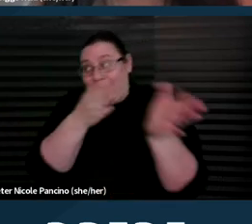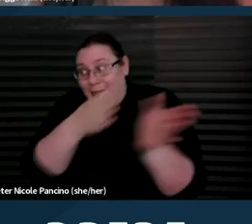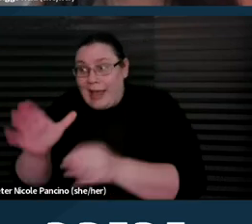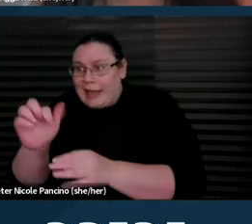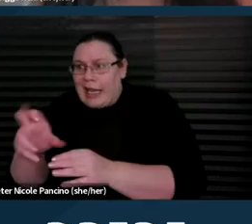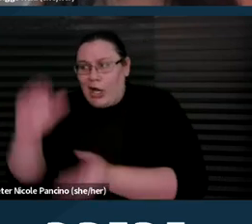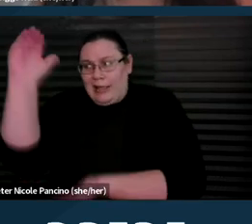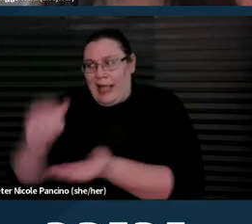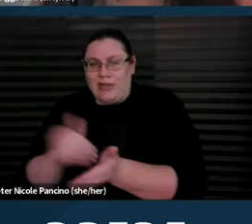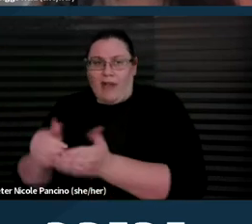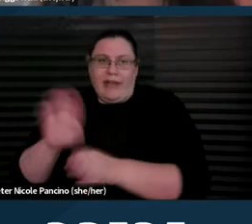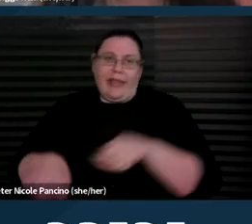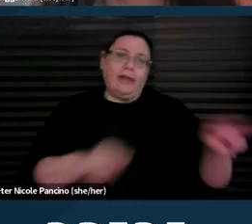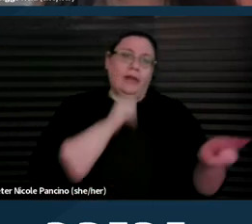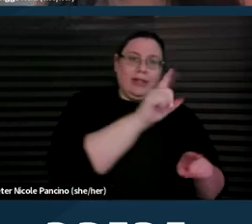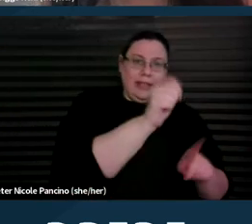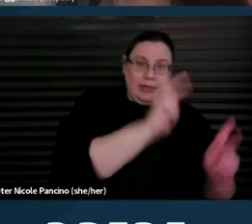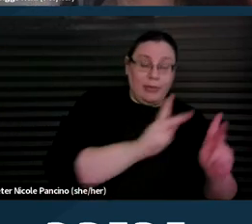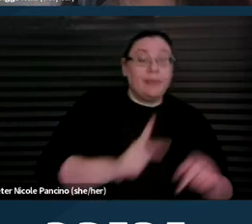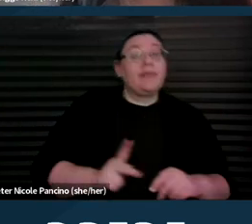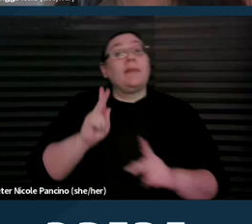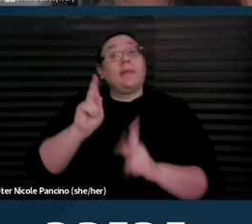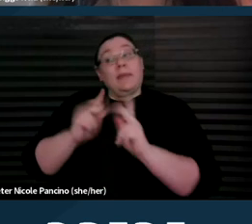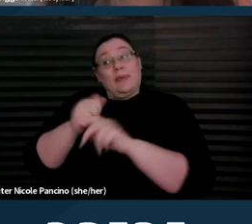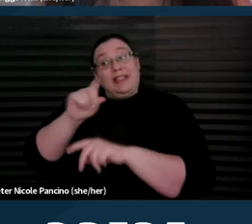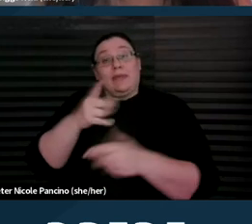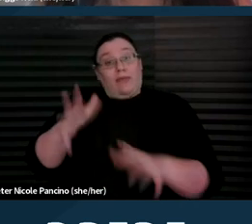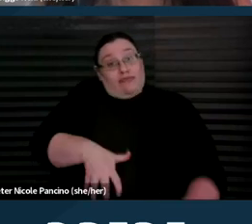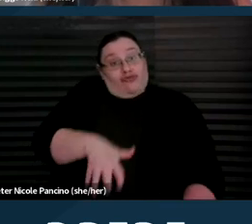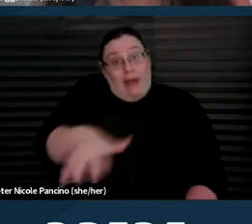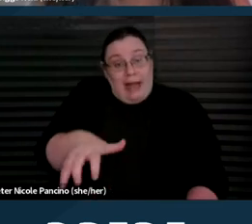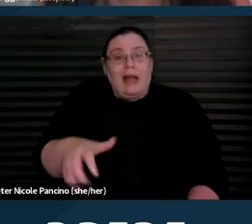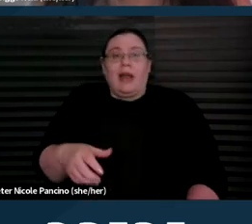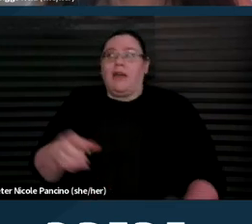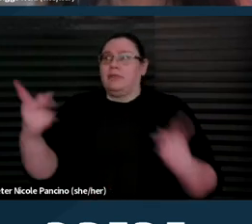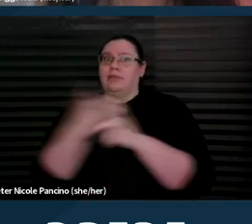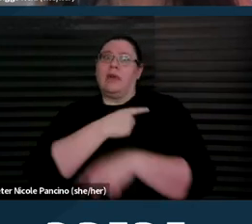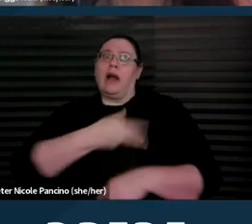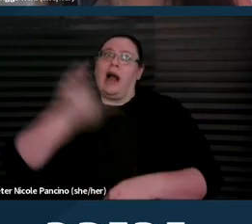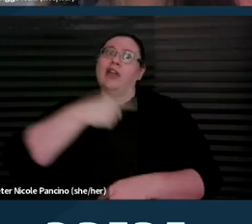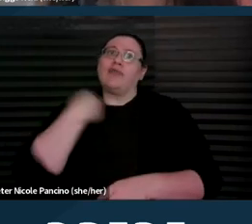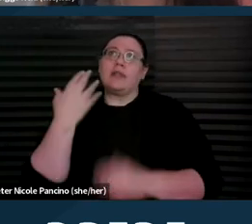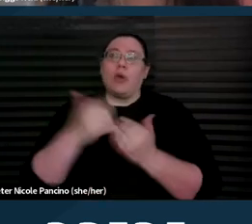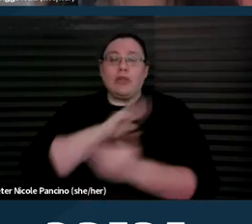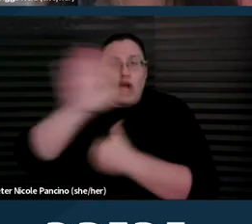And pregnant people with disabilities are at a higher risk for nearly all adverse outcomes during pregnancy,